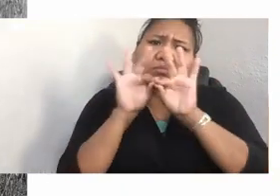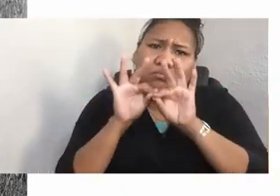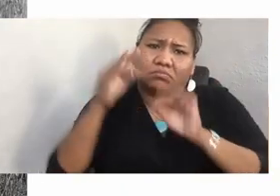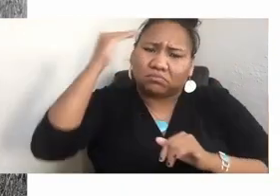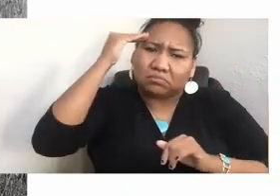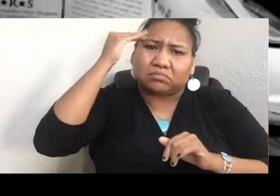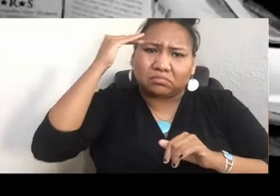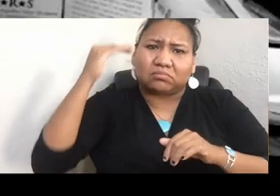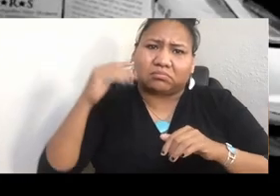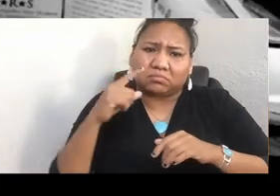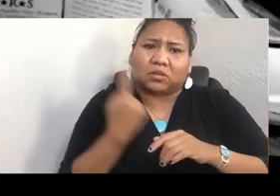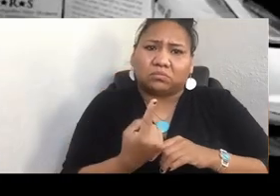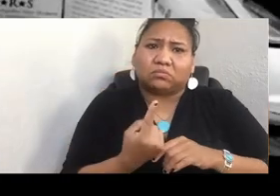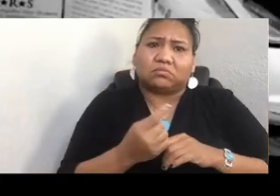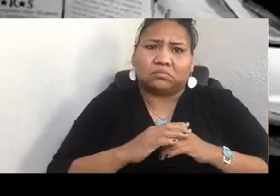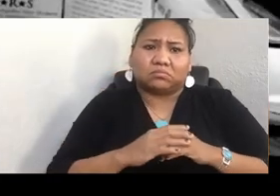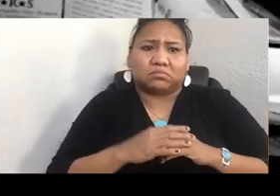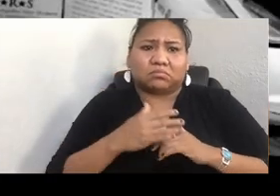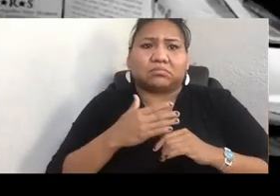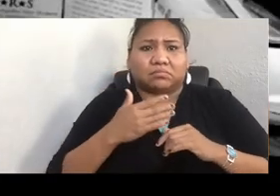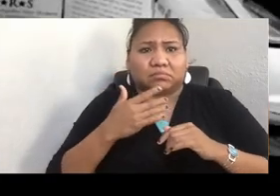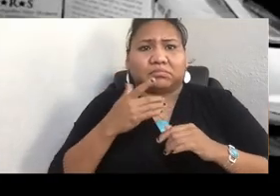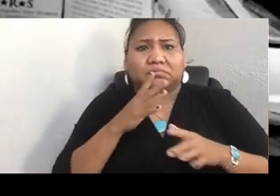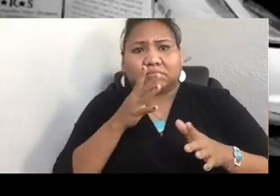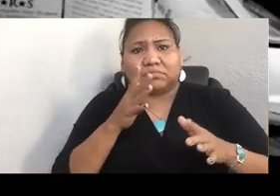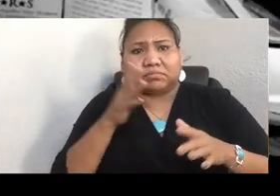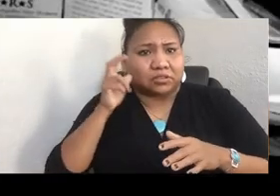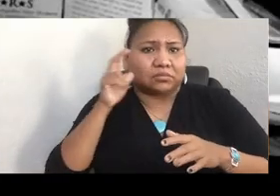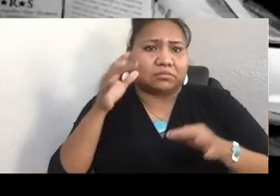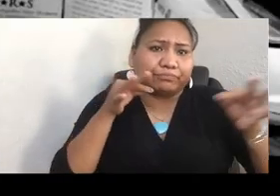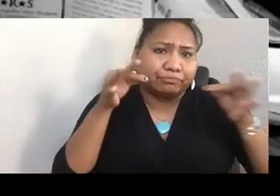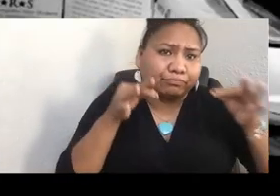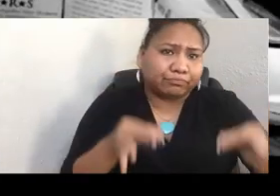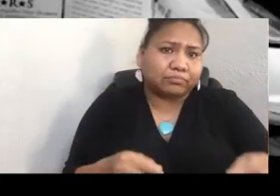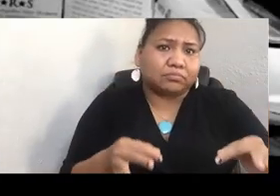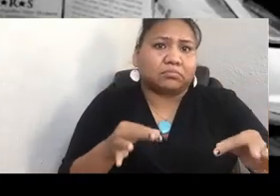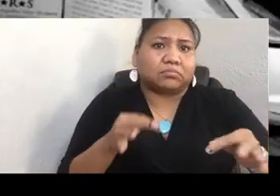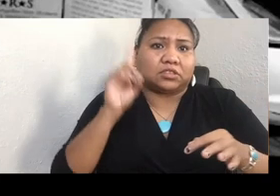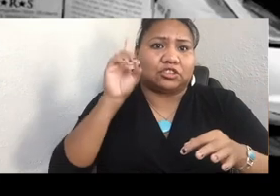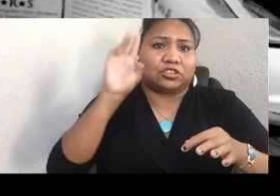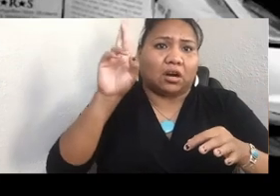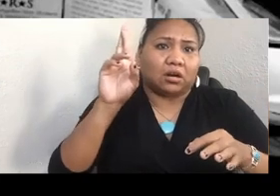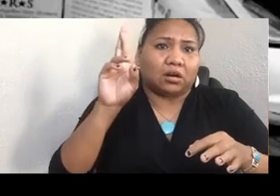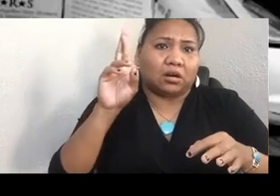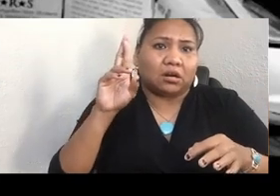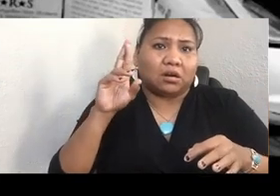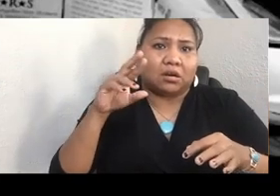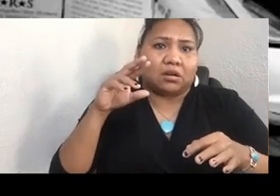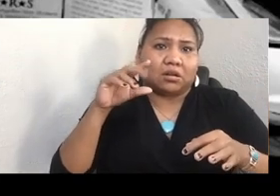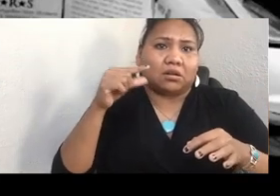is by Dr. Greg Cajete. In conversing with Greg, I found myself in this sort of abundant and awe-inspiring grove